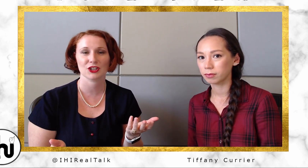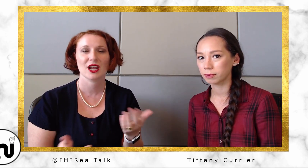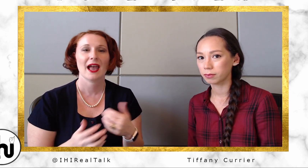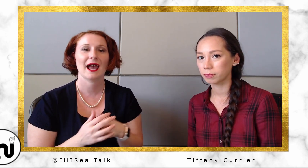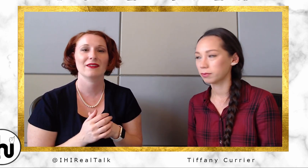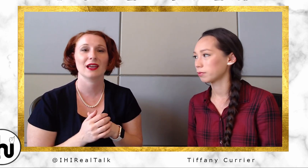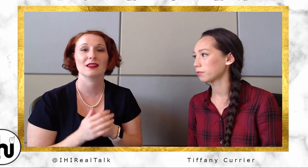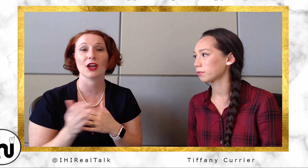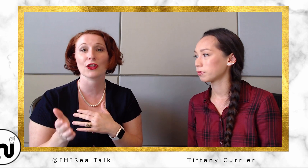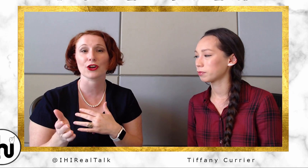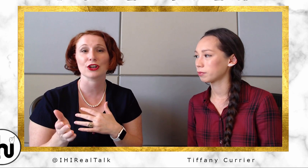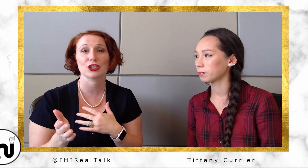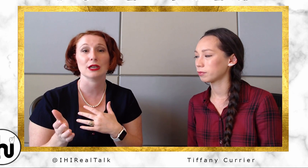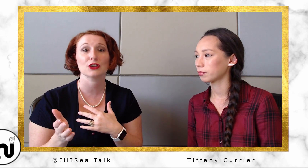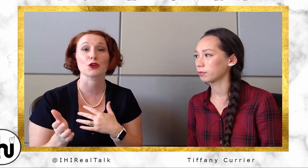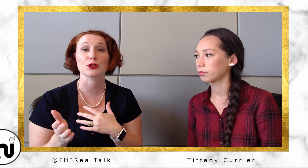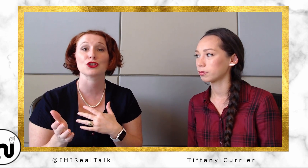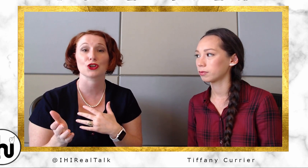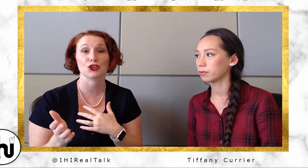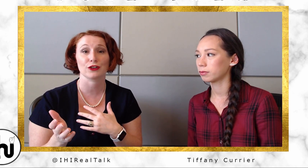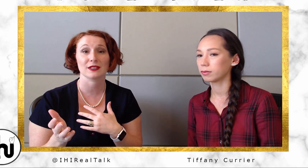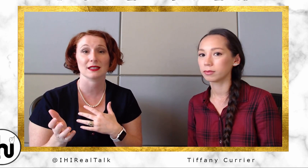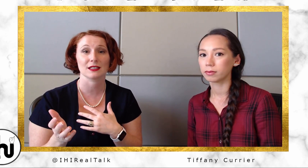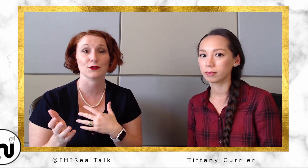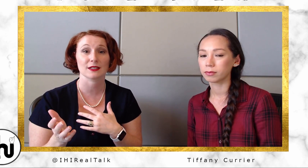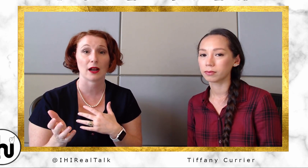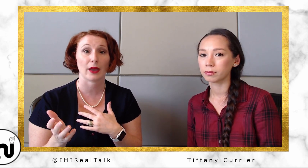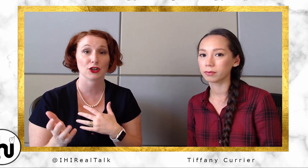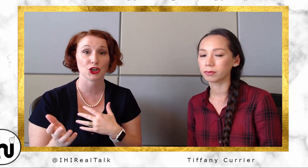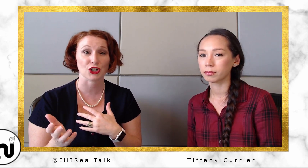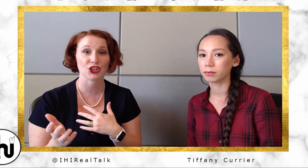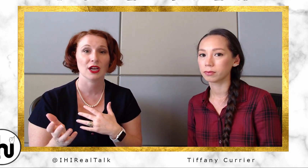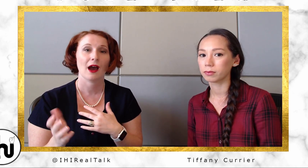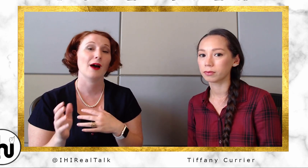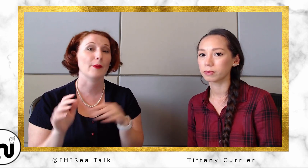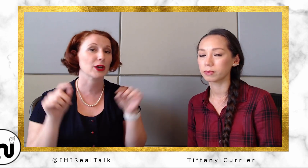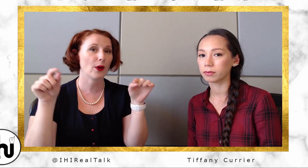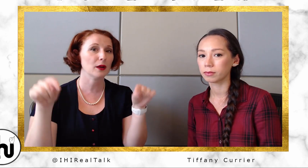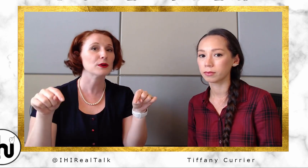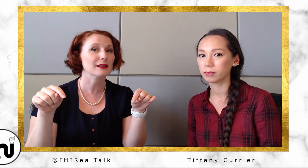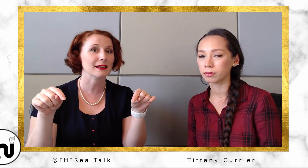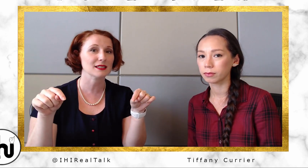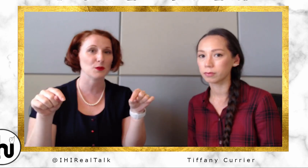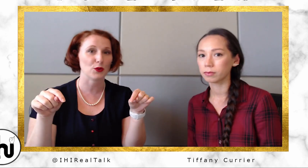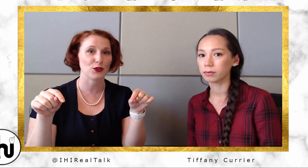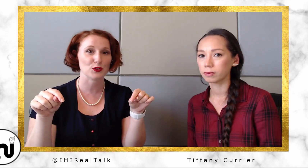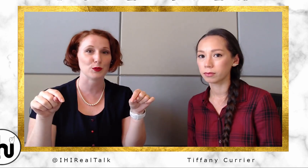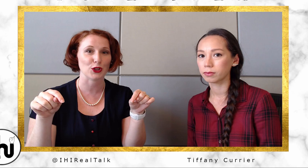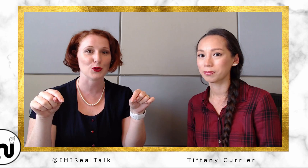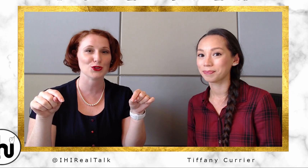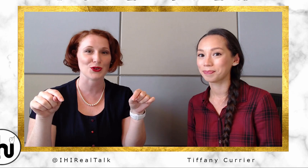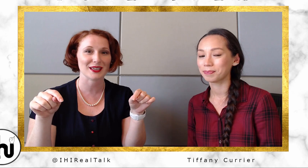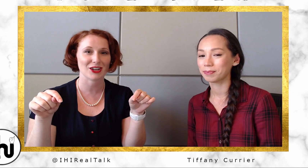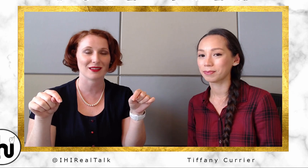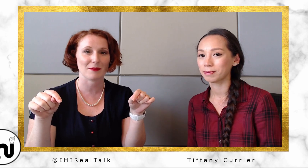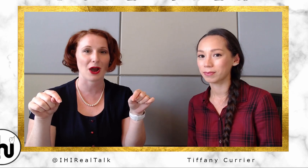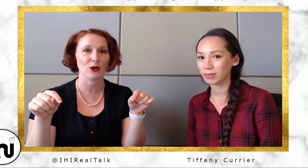and then the other, she interprets church services for Saddleback Church. And I'll go ahead and put links to both of those below, so you can check them out.